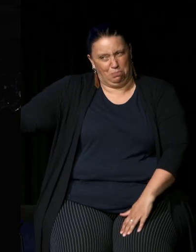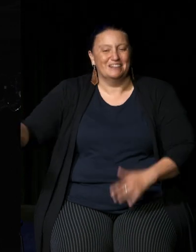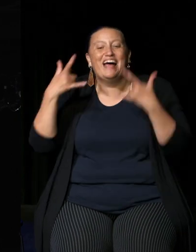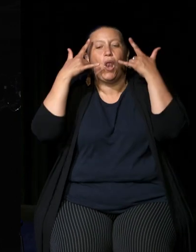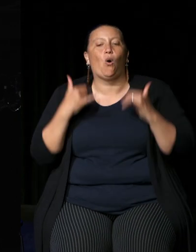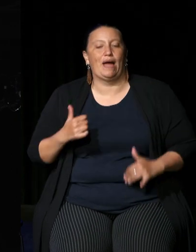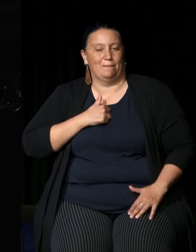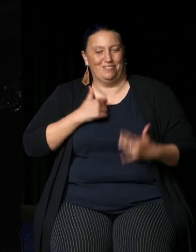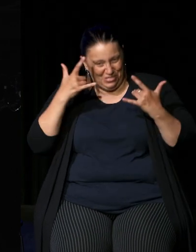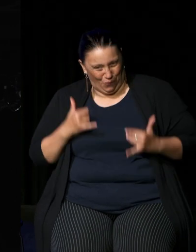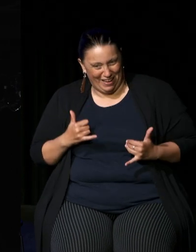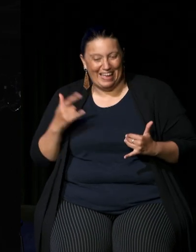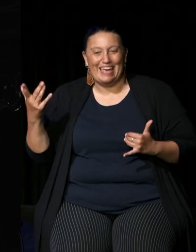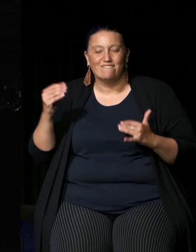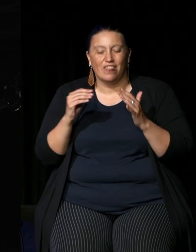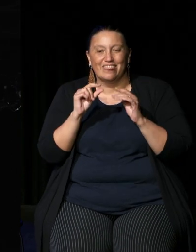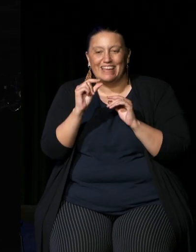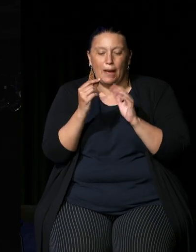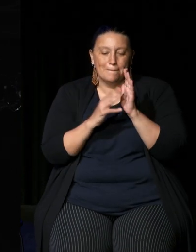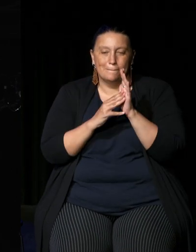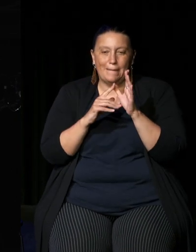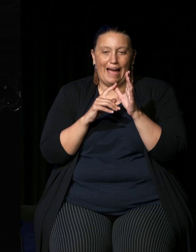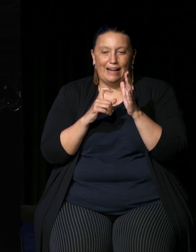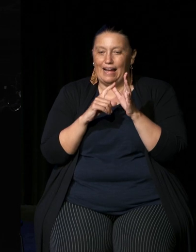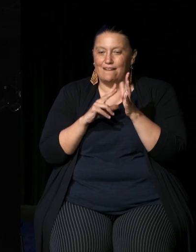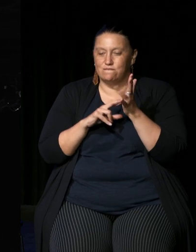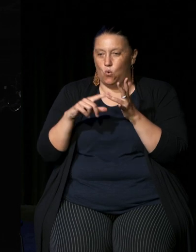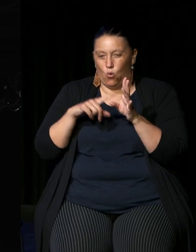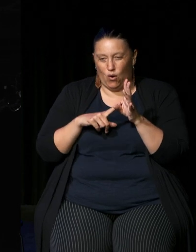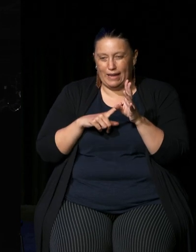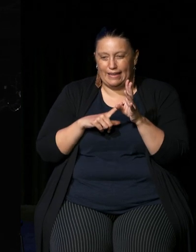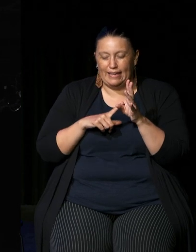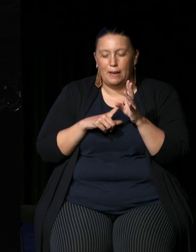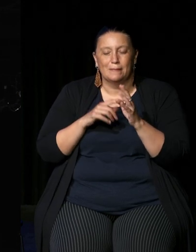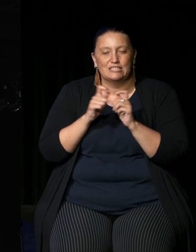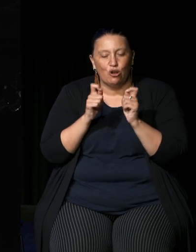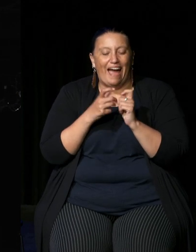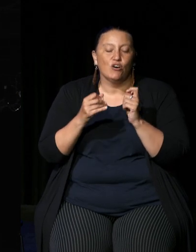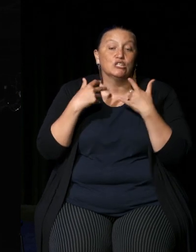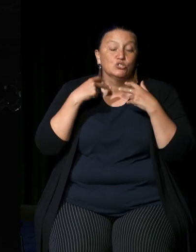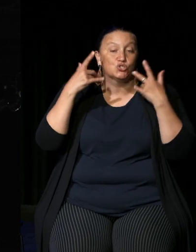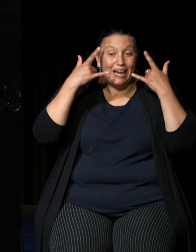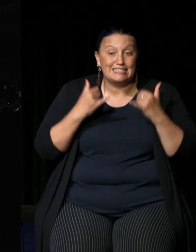um anyway he's got the Tony McAvoy material he's got the solicitor General's advice about executive